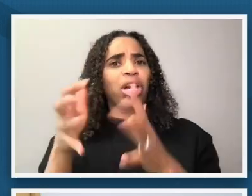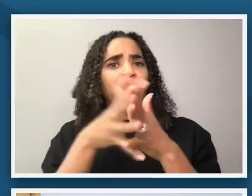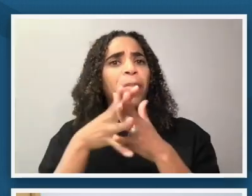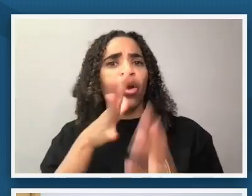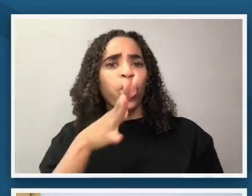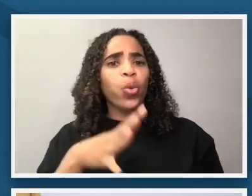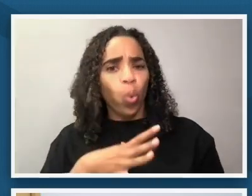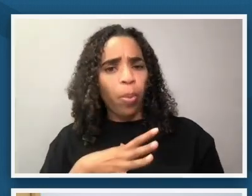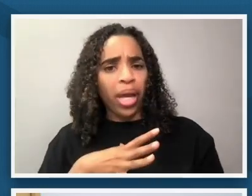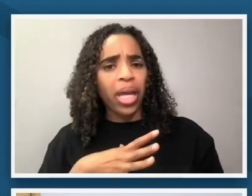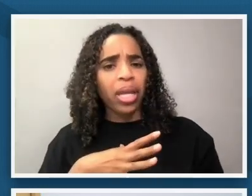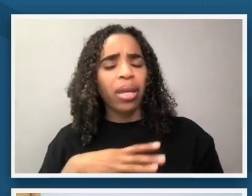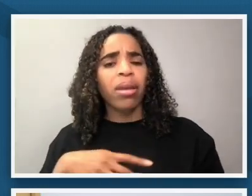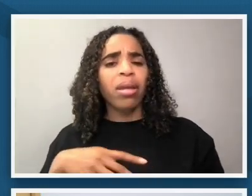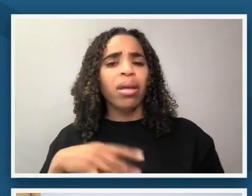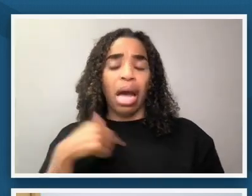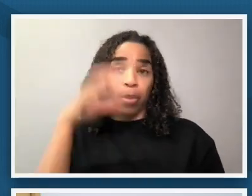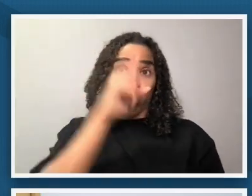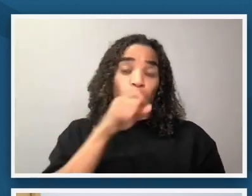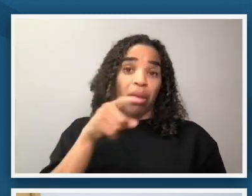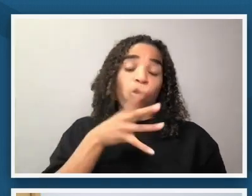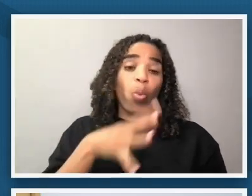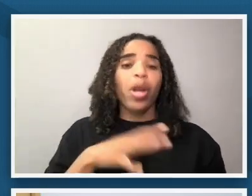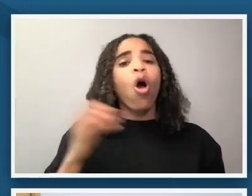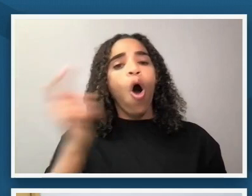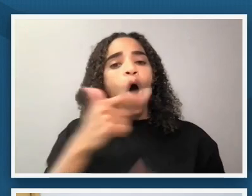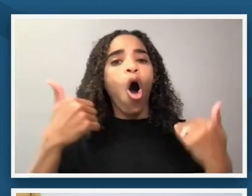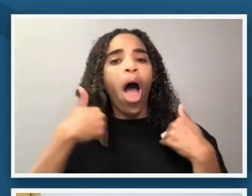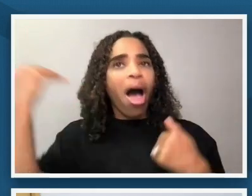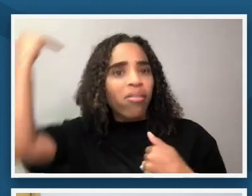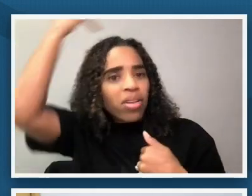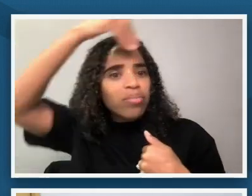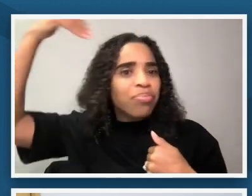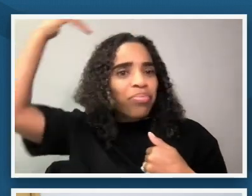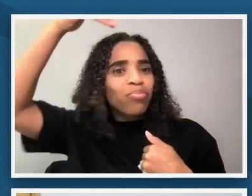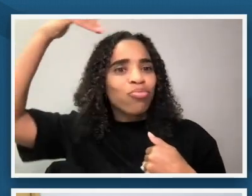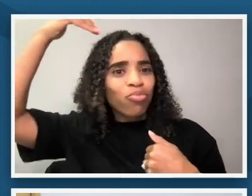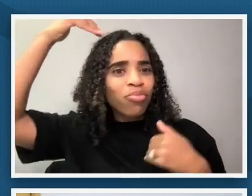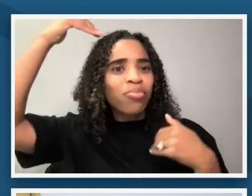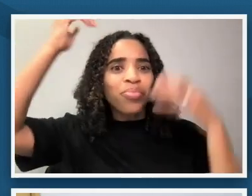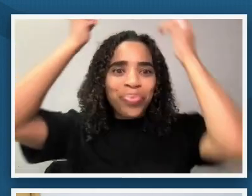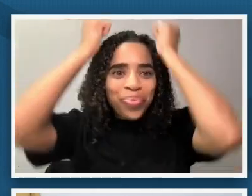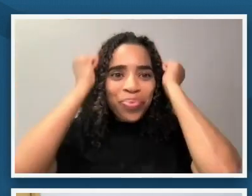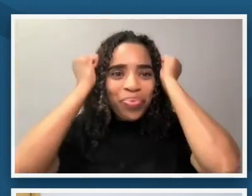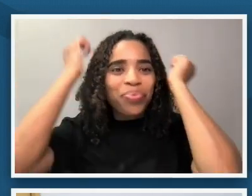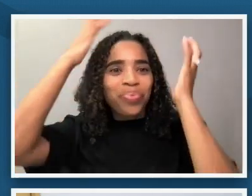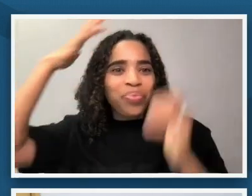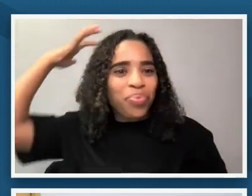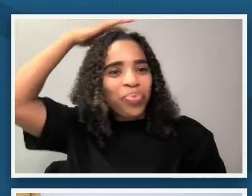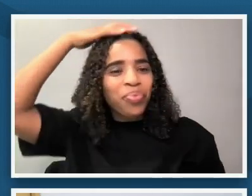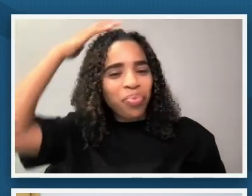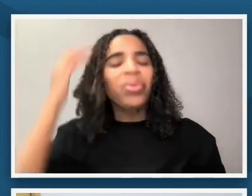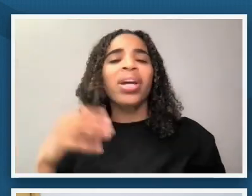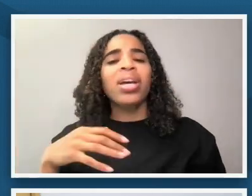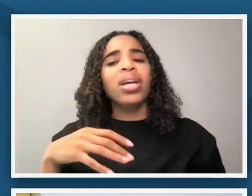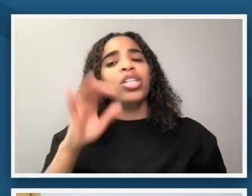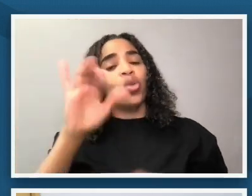women in the picture are all have head reps on and that that um what that is as